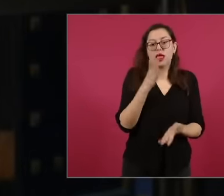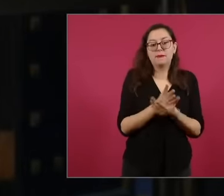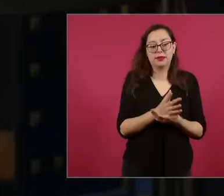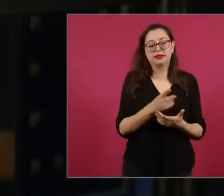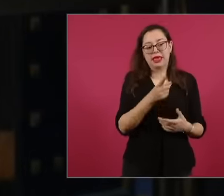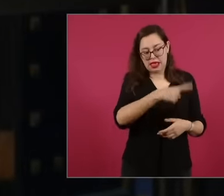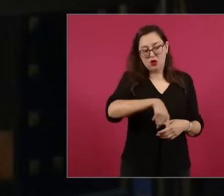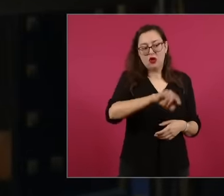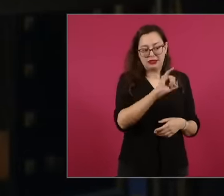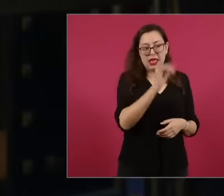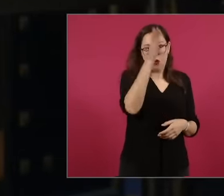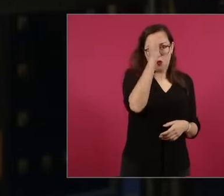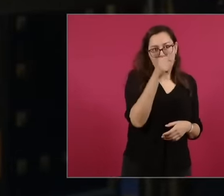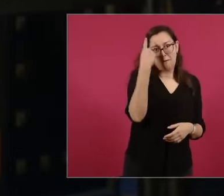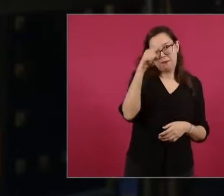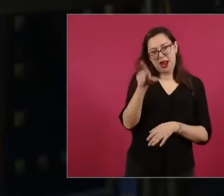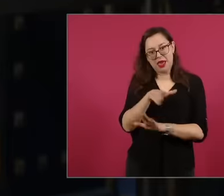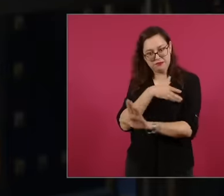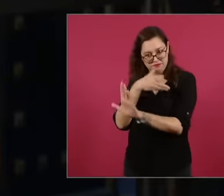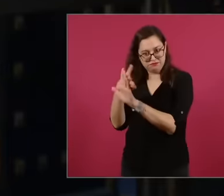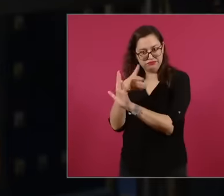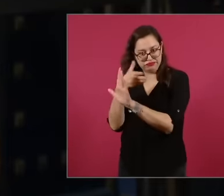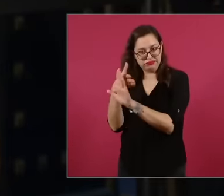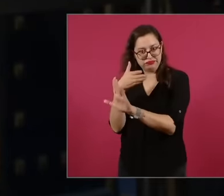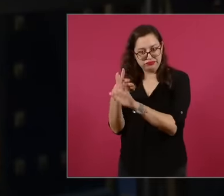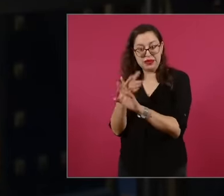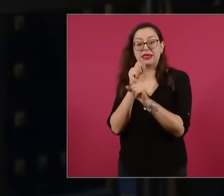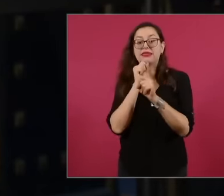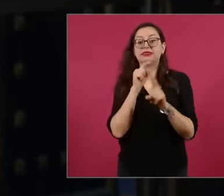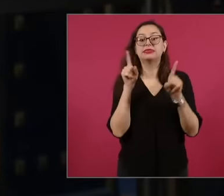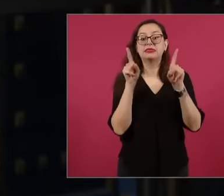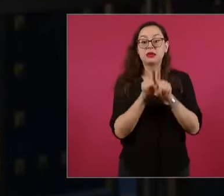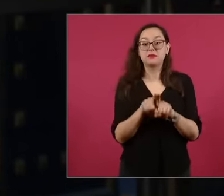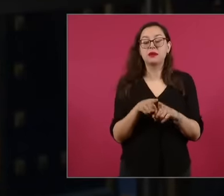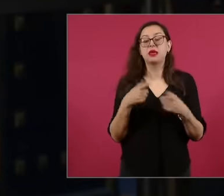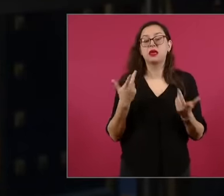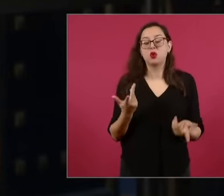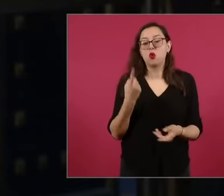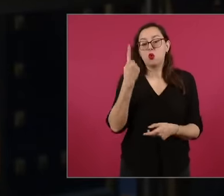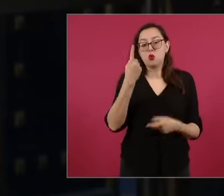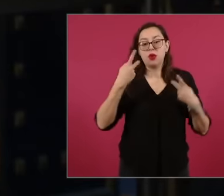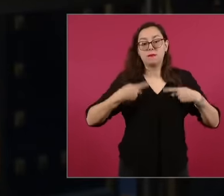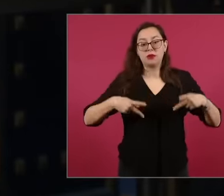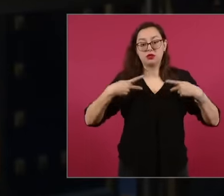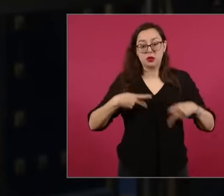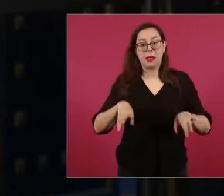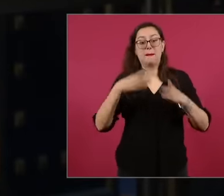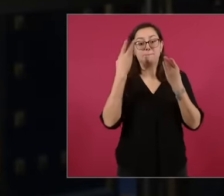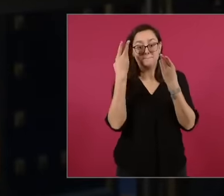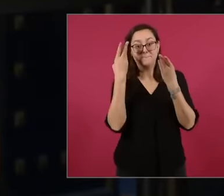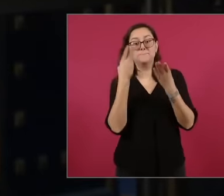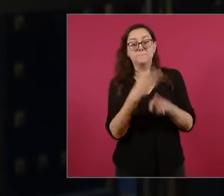President Clinton's economic secretary denounced Carlos de Jesús Efraín cabal Peniche